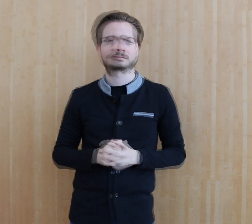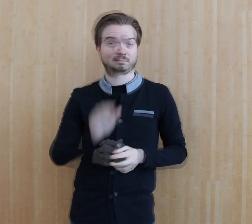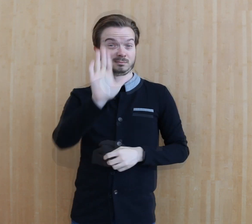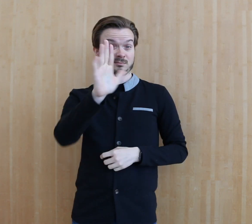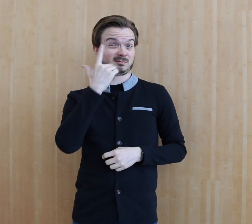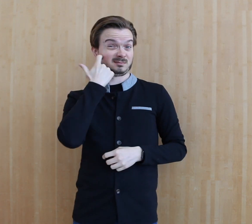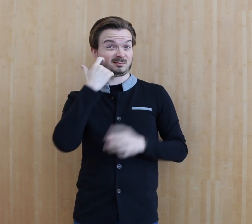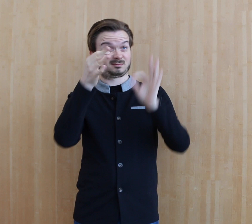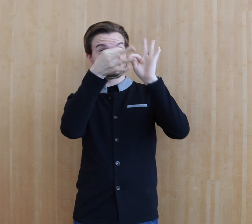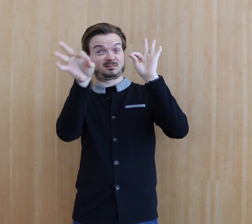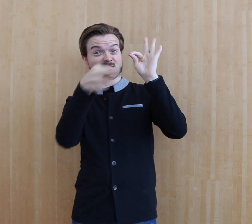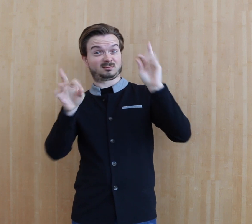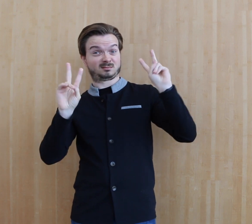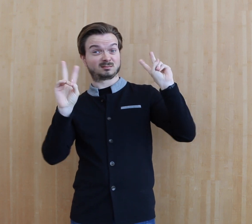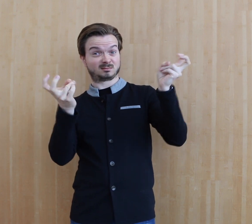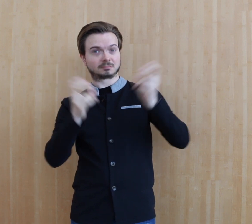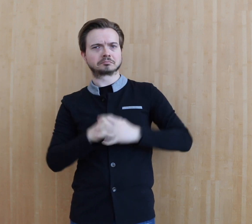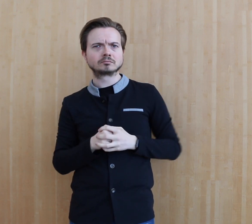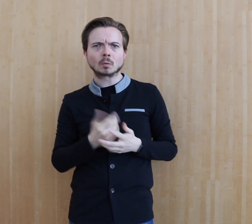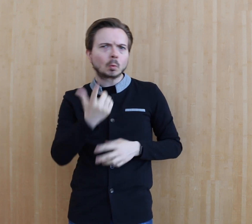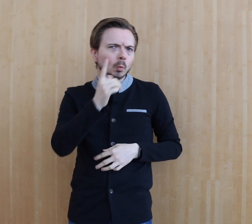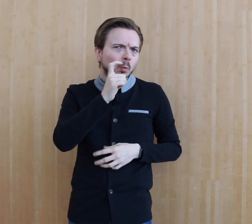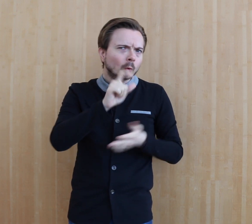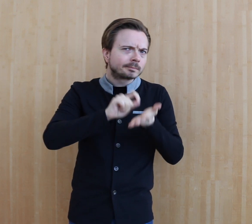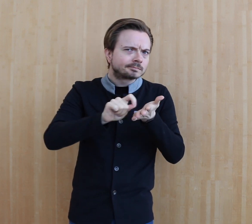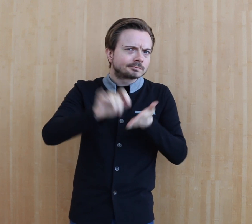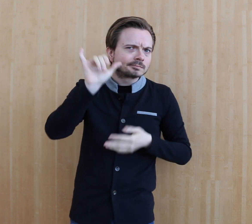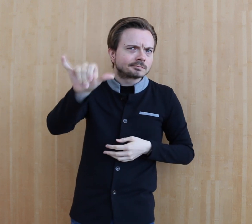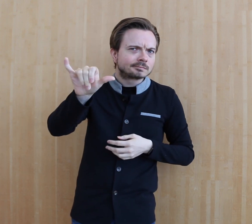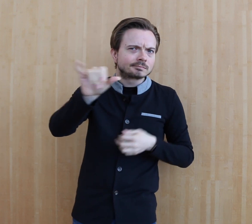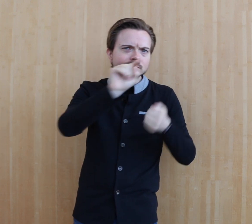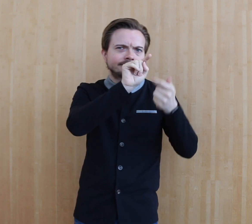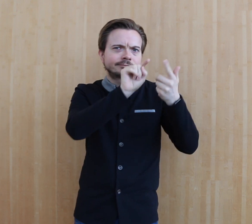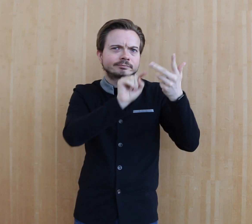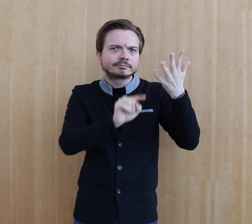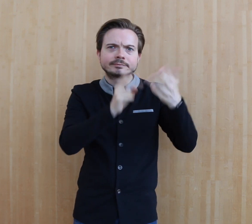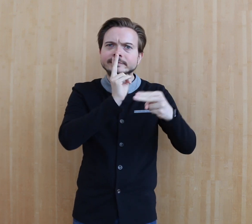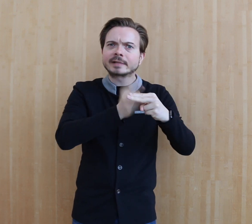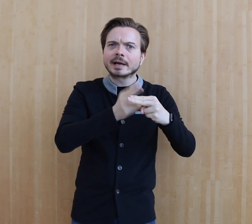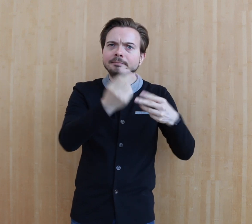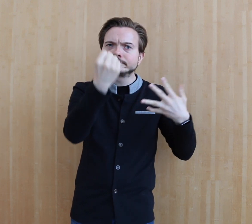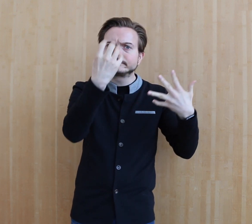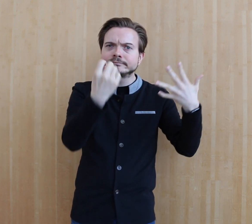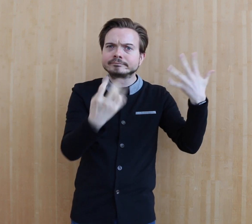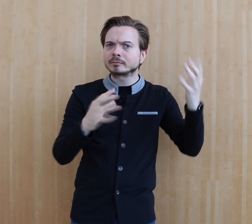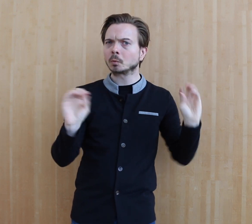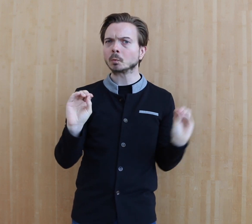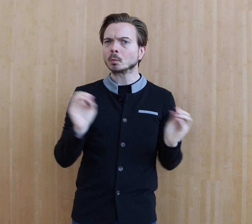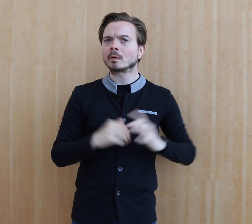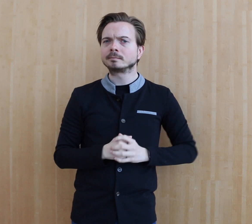The quote from you that we just cited seems to have no source attributed to it.